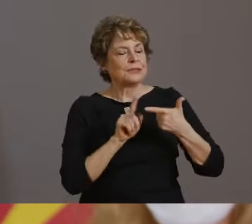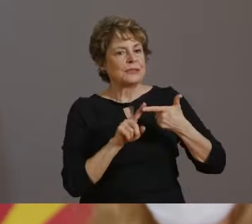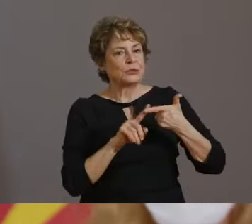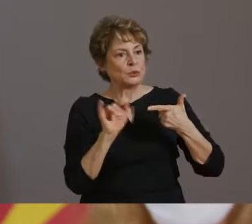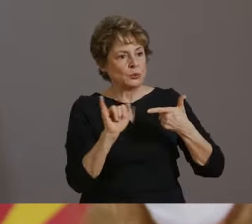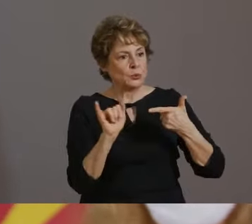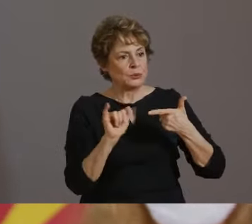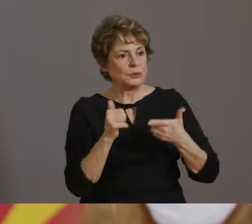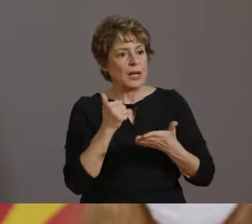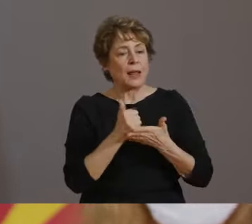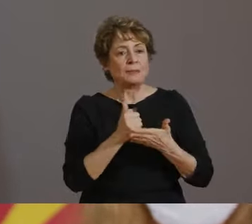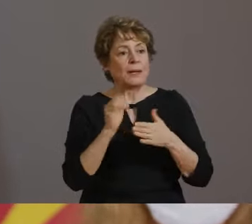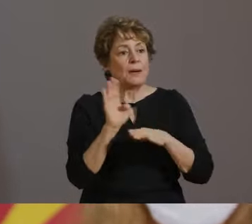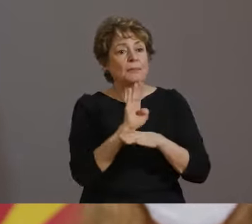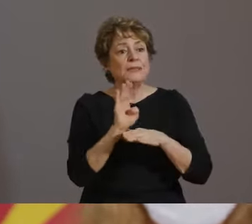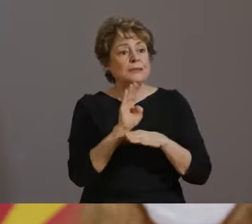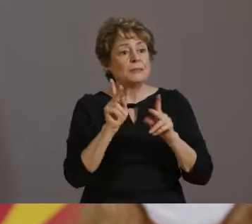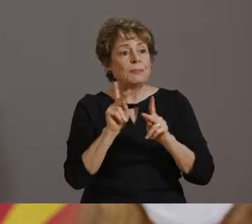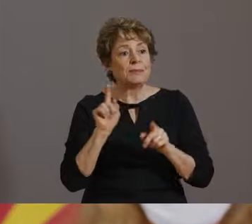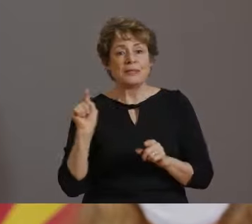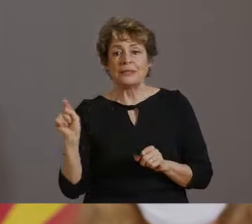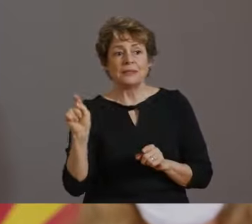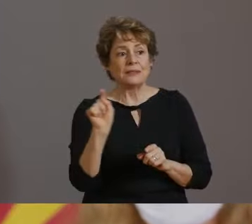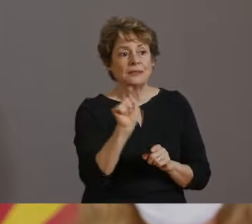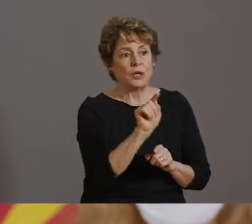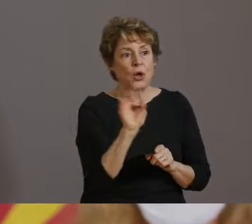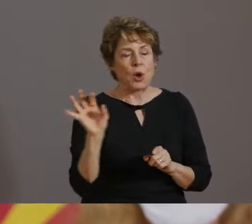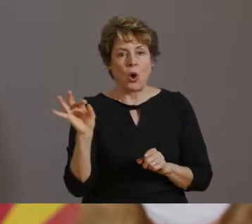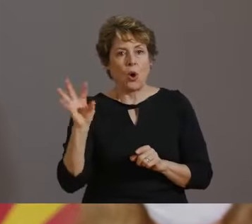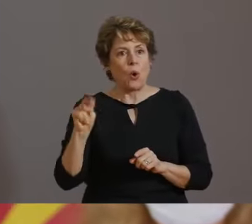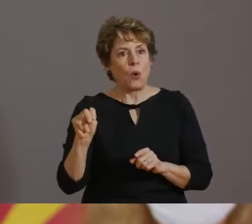THESE RESOURCES AND MORE WILL BE ROLLING OUT IN THE COMING DAYS.